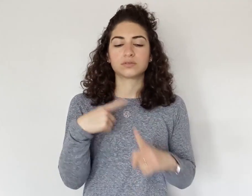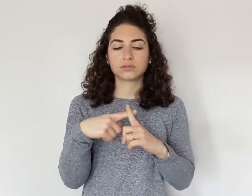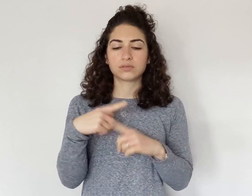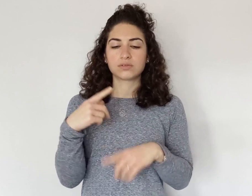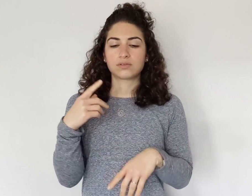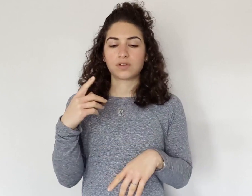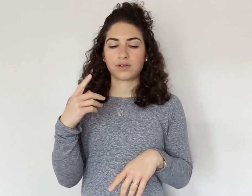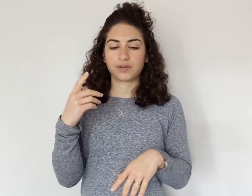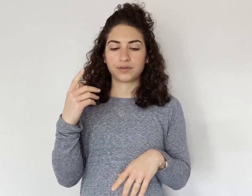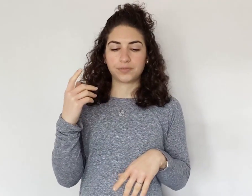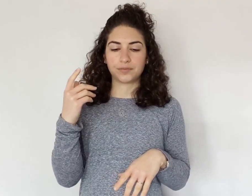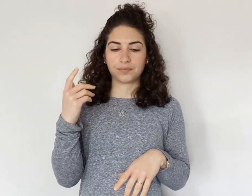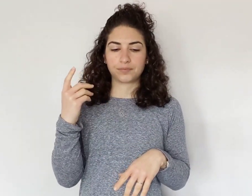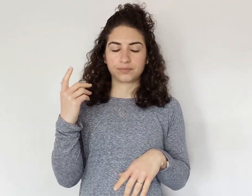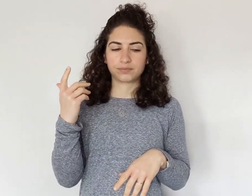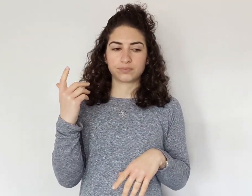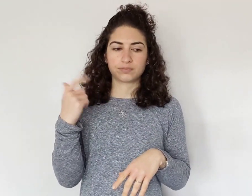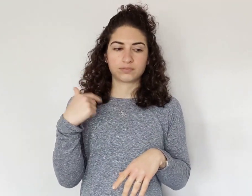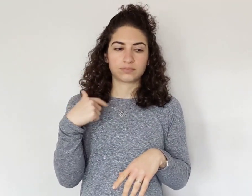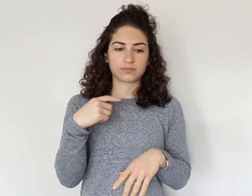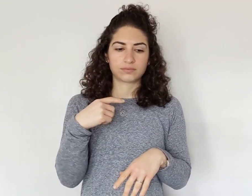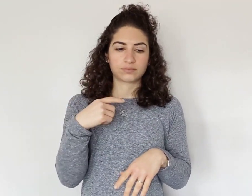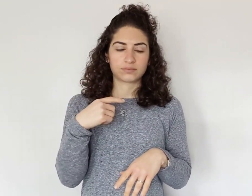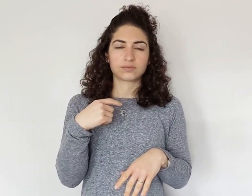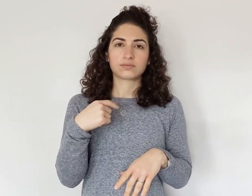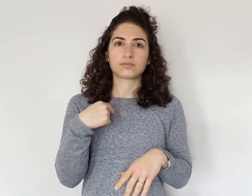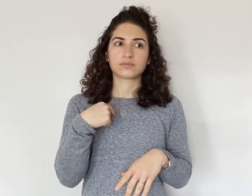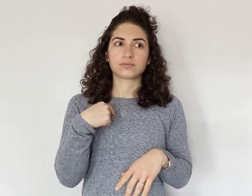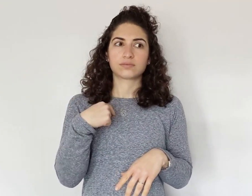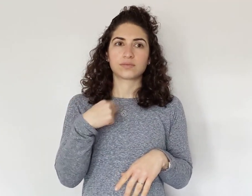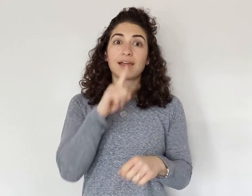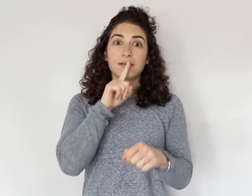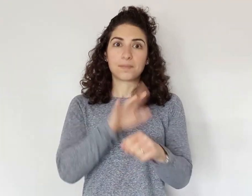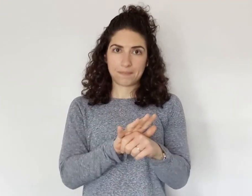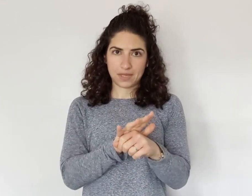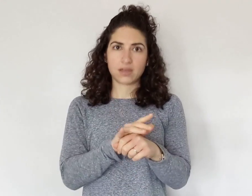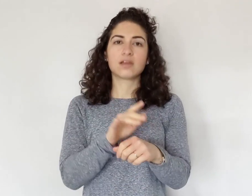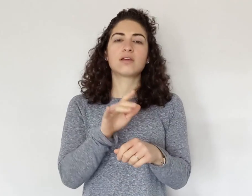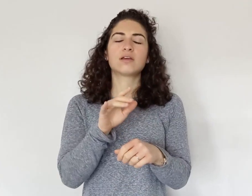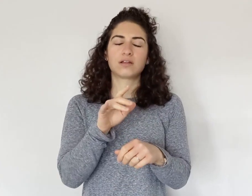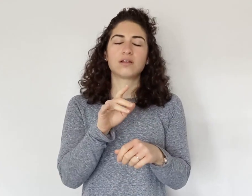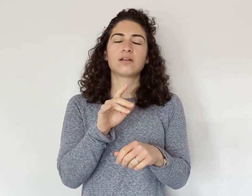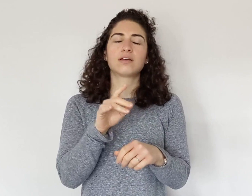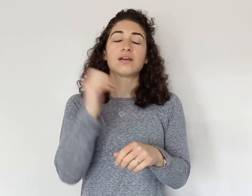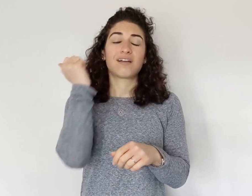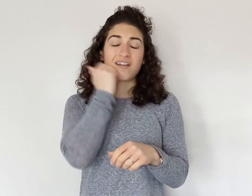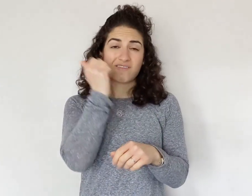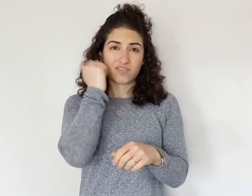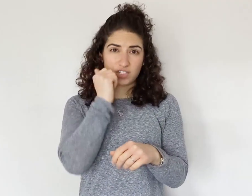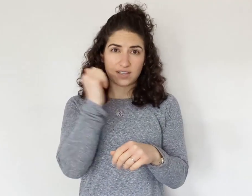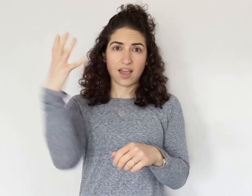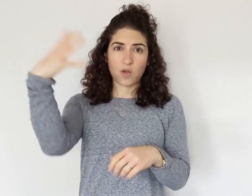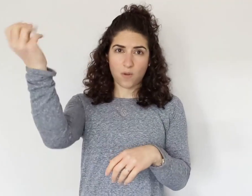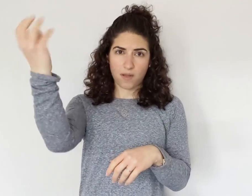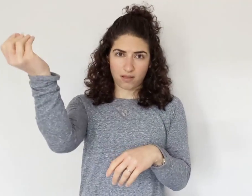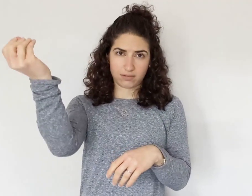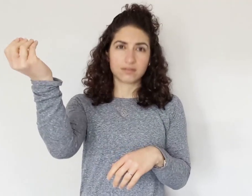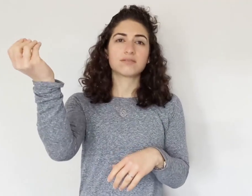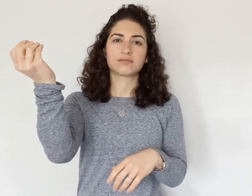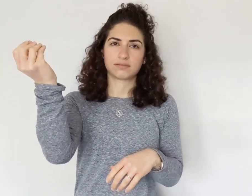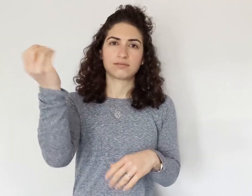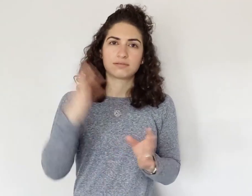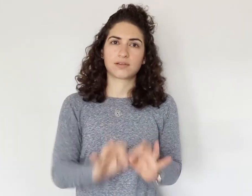Plus, I committed every day to go outside.